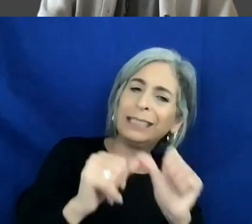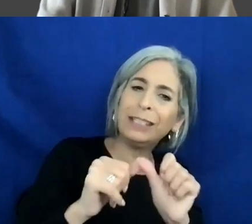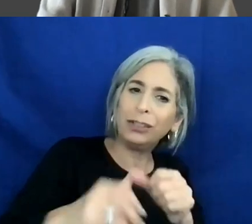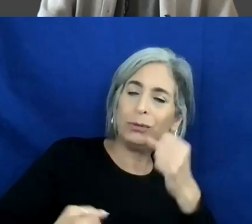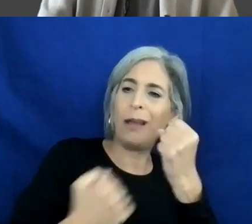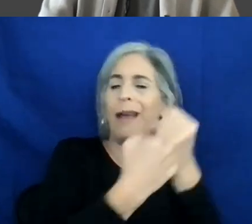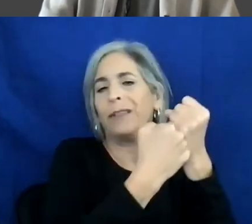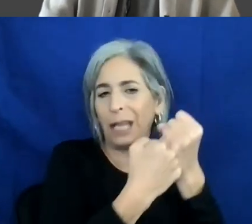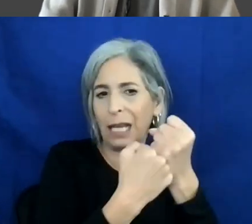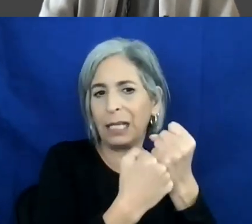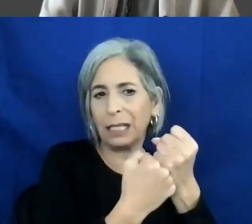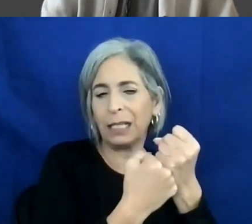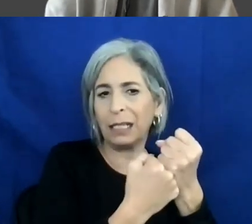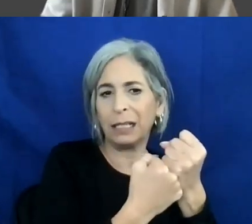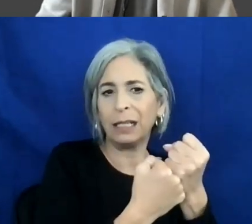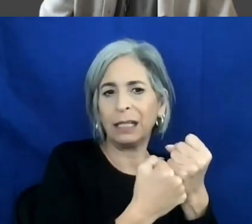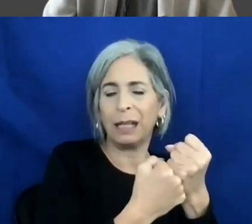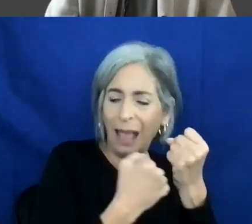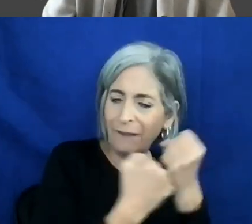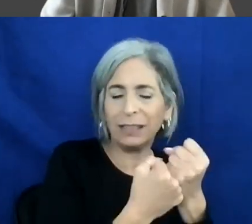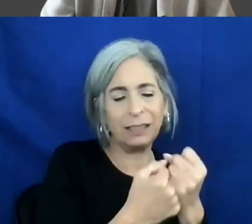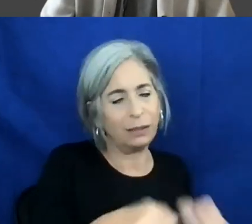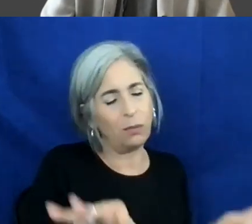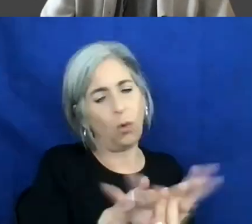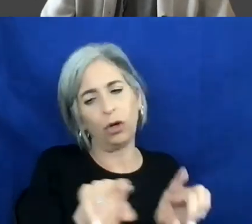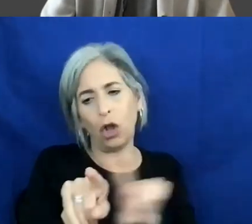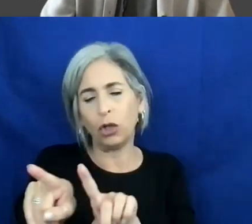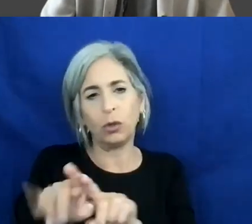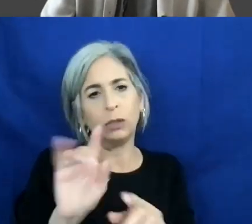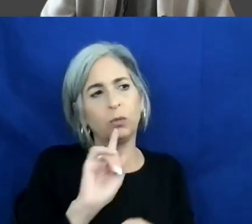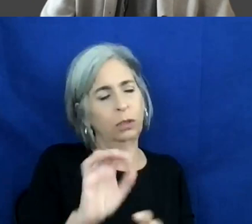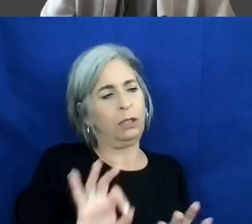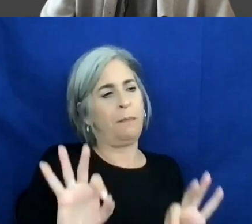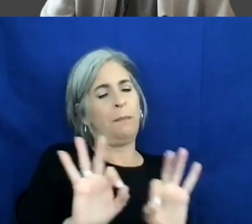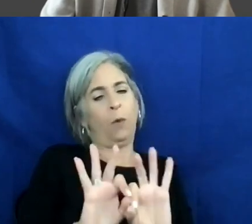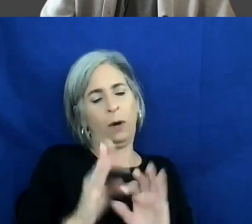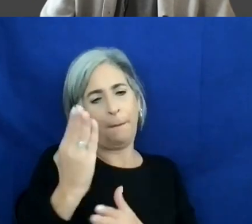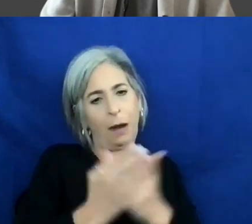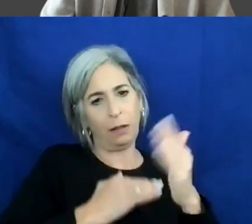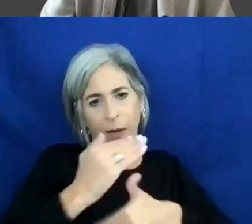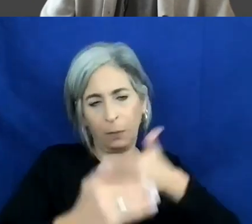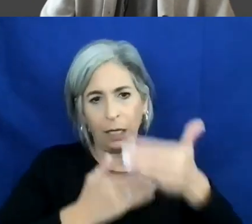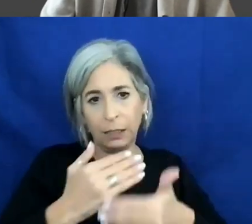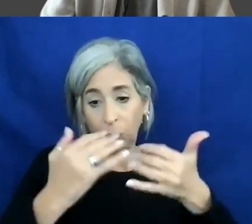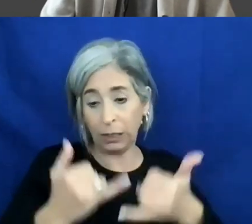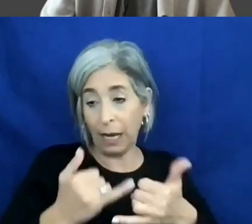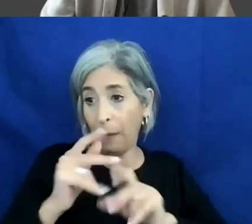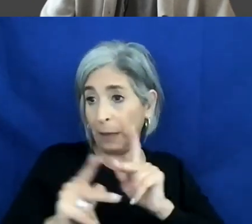and it is a lot of evangelism advocacy as well and that's an important part of the process. Right now, people haven't seen that aspect of it. Of course,